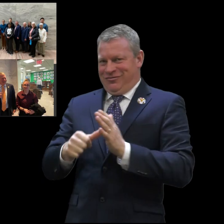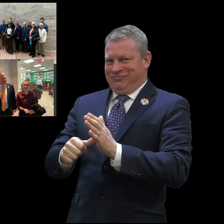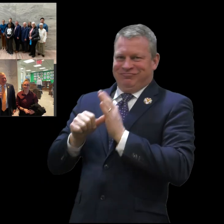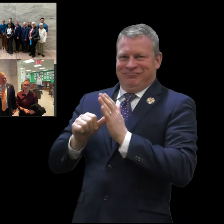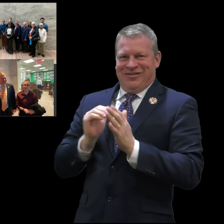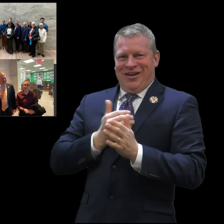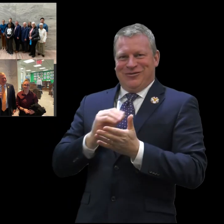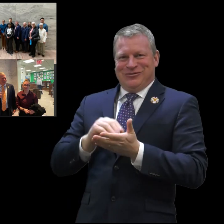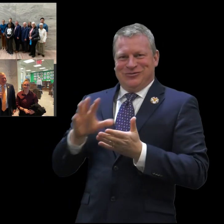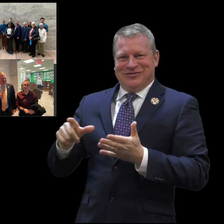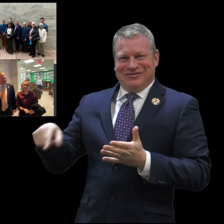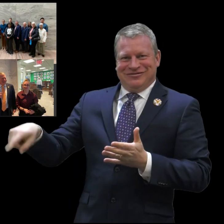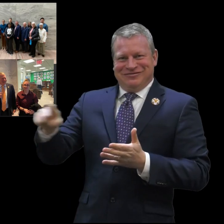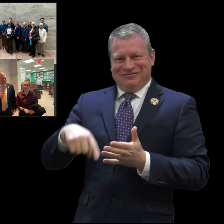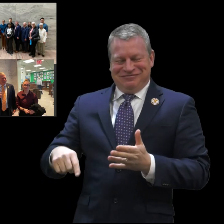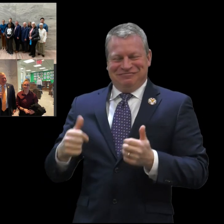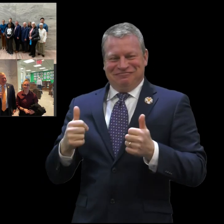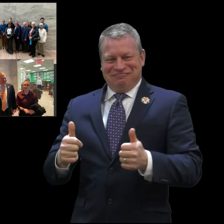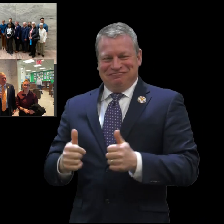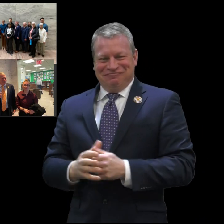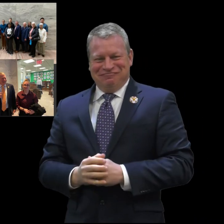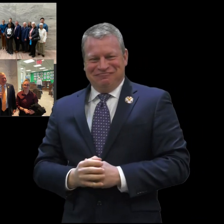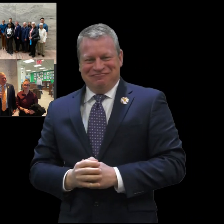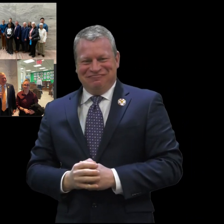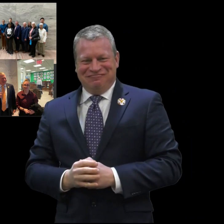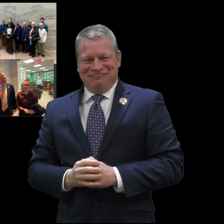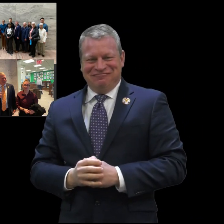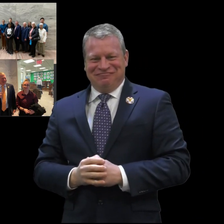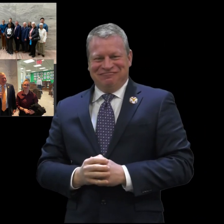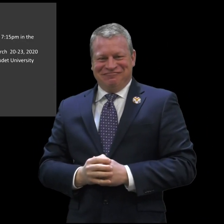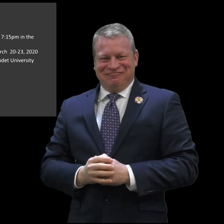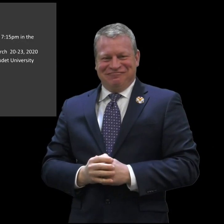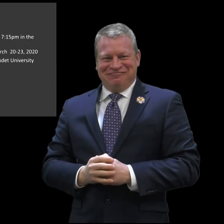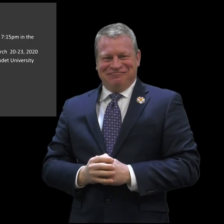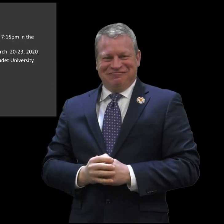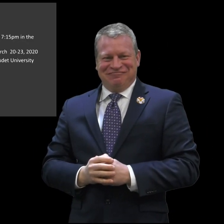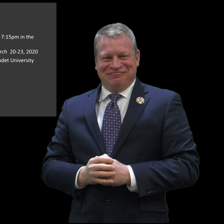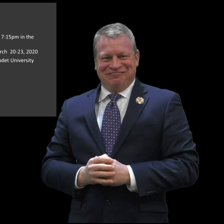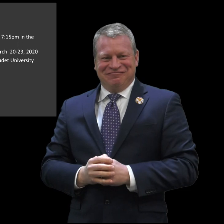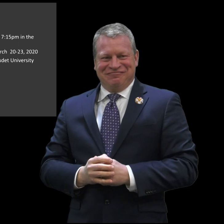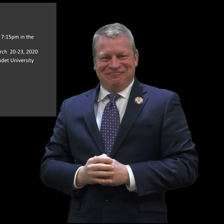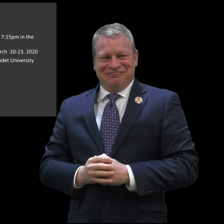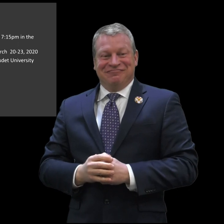students. They were extremely impressed with the students from ASD.